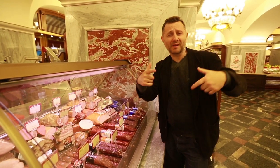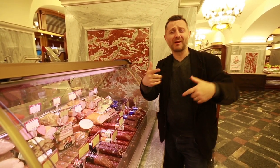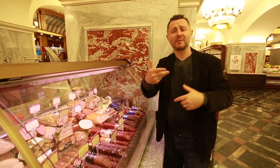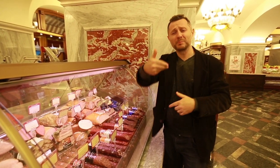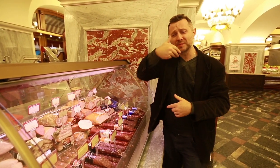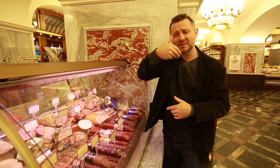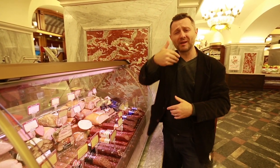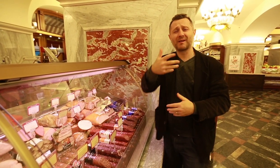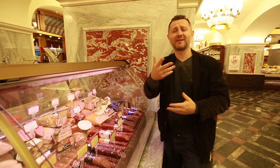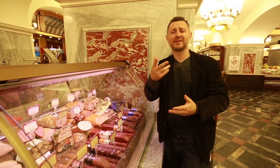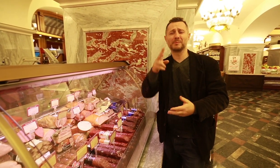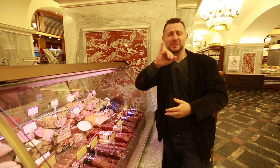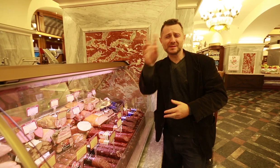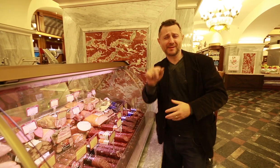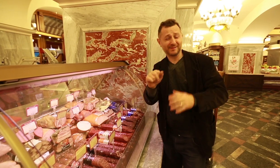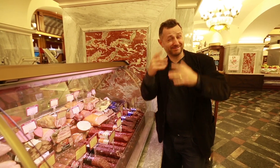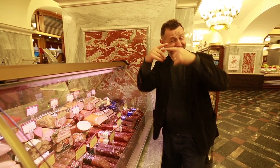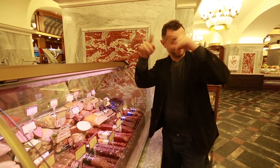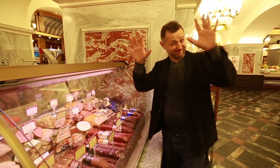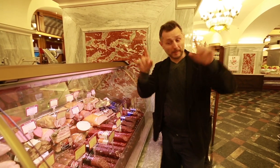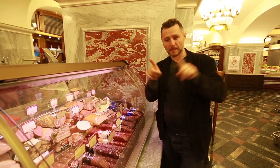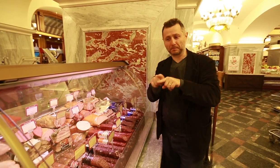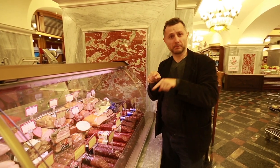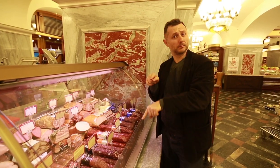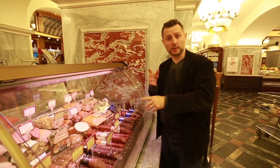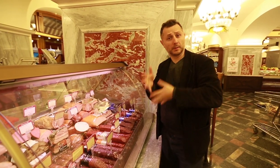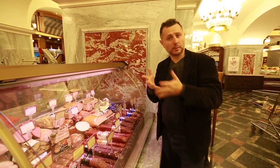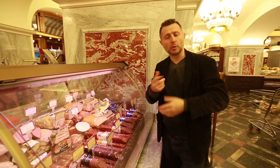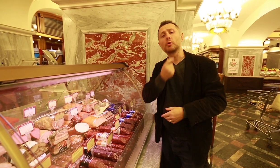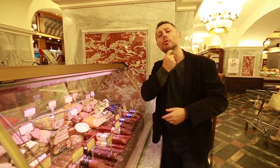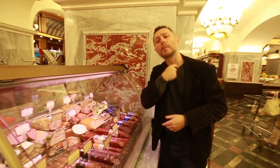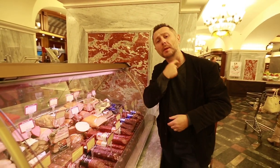have many varieties of signs for pizza. Let